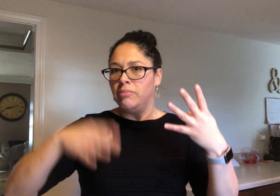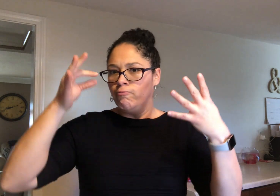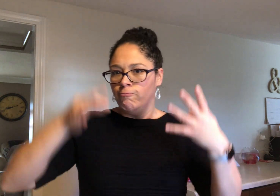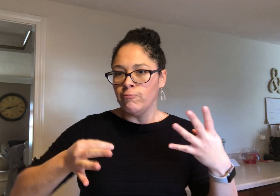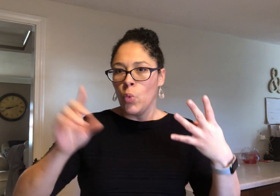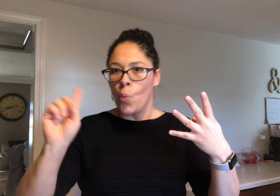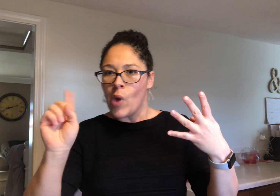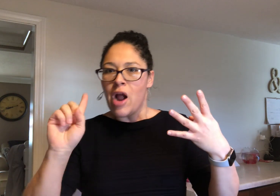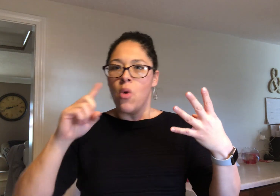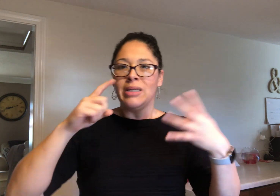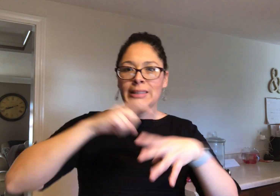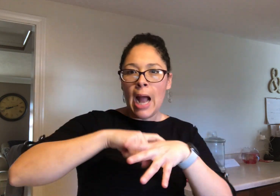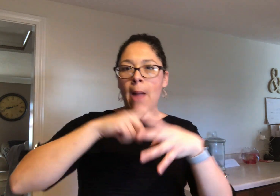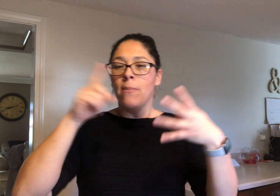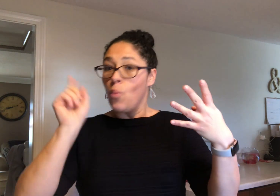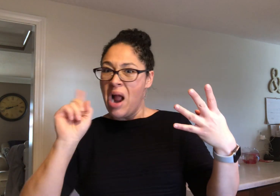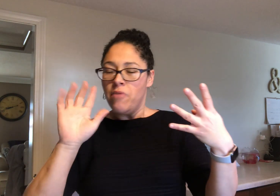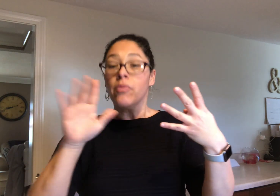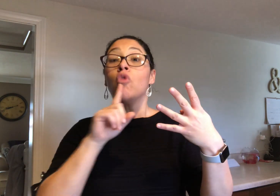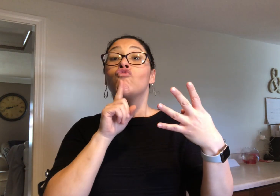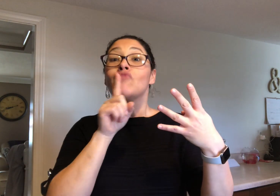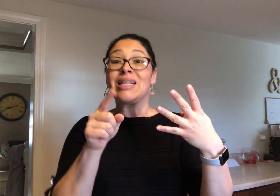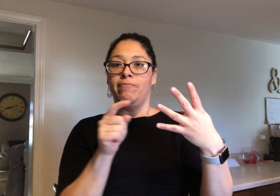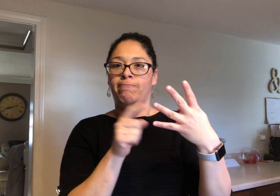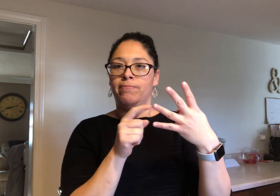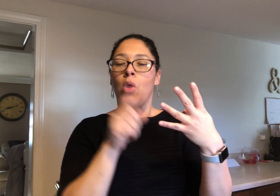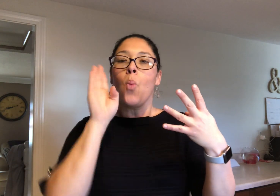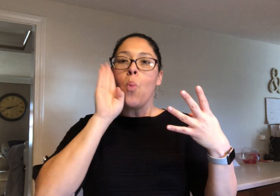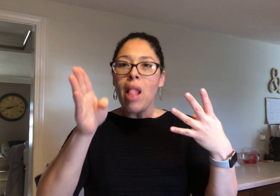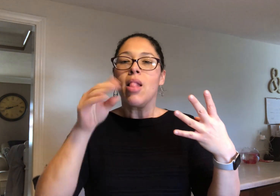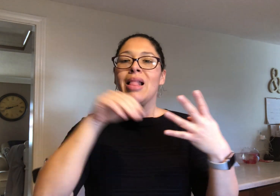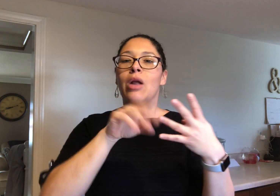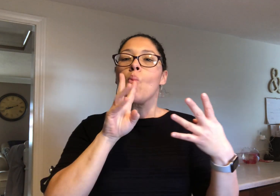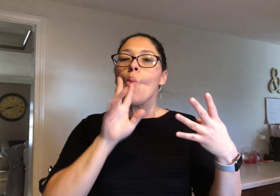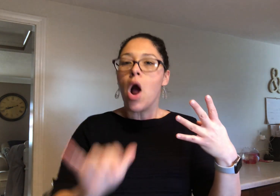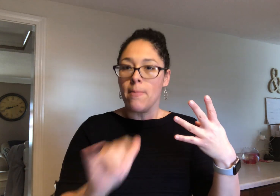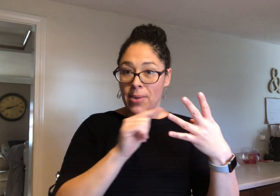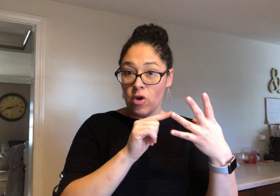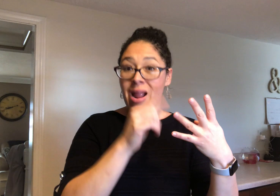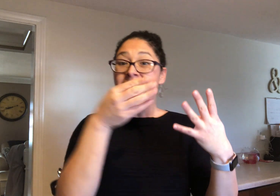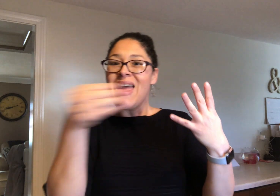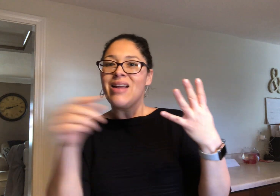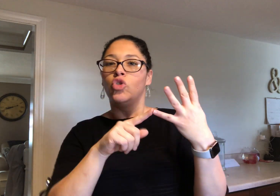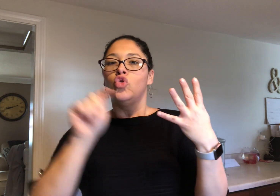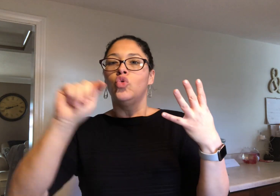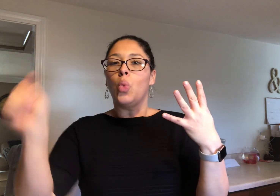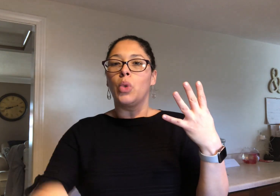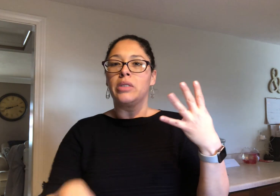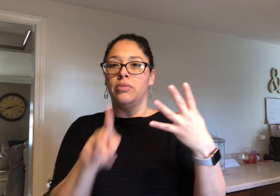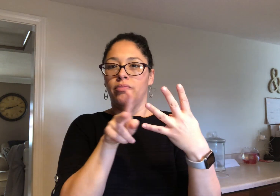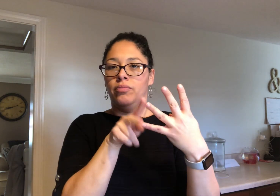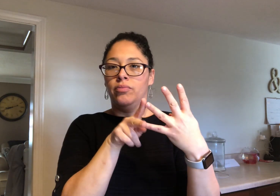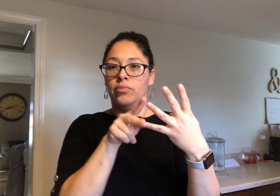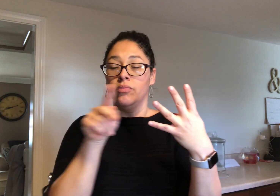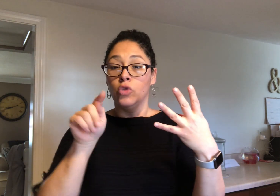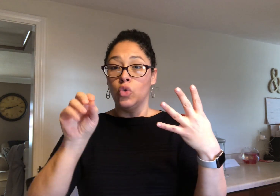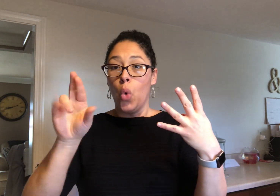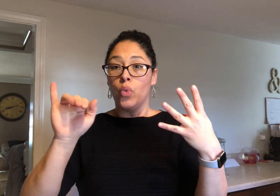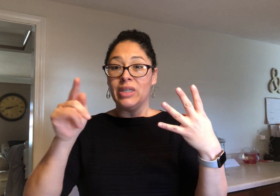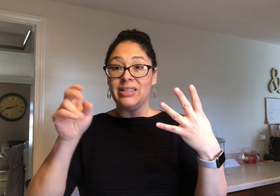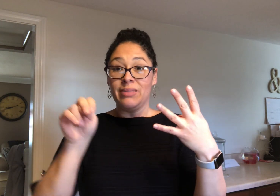The last two town hall meetings will be announced soon. It will be in Waterbury and Torrington.